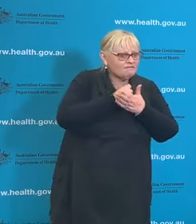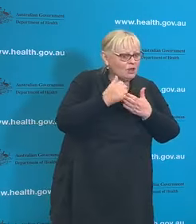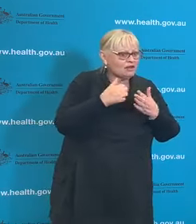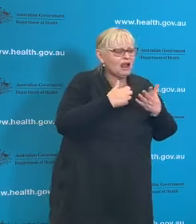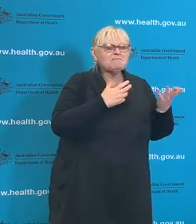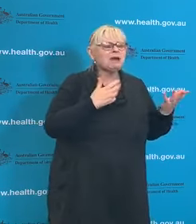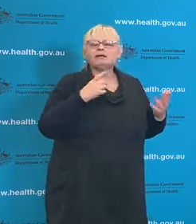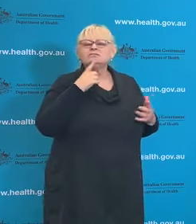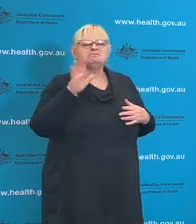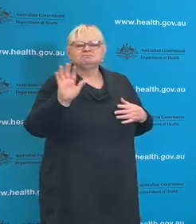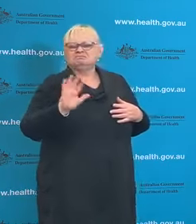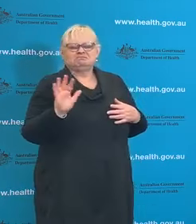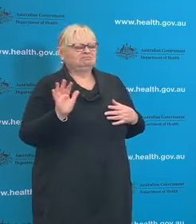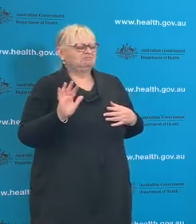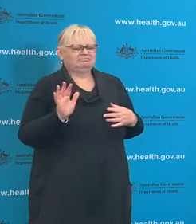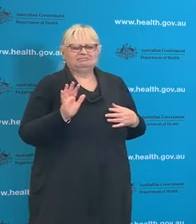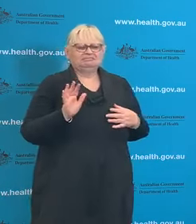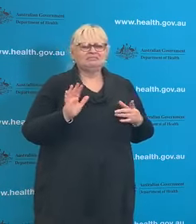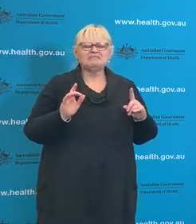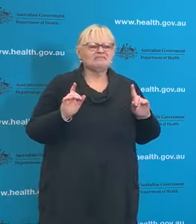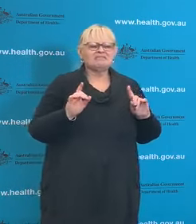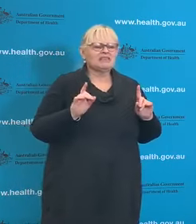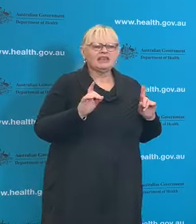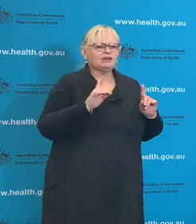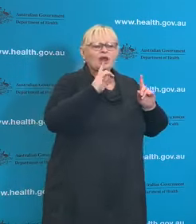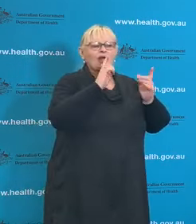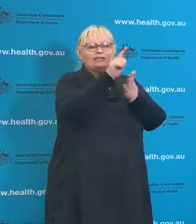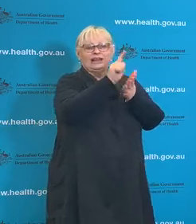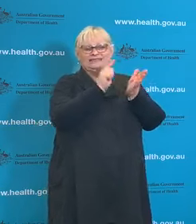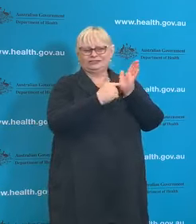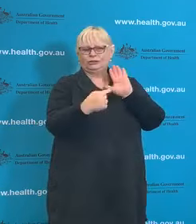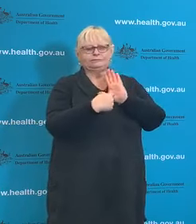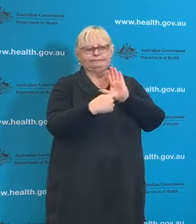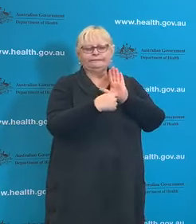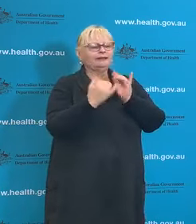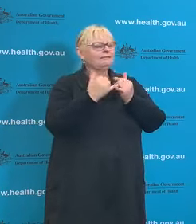No, we've been really clear and the legislation was outlined by the Health